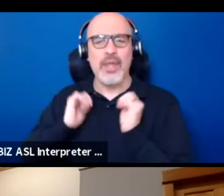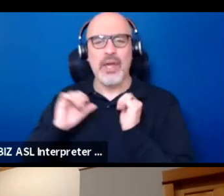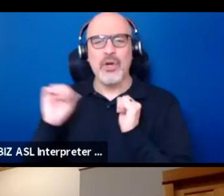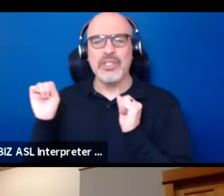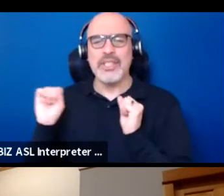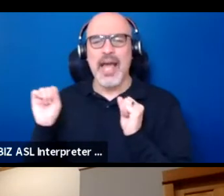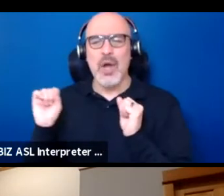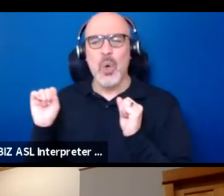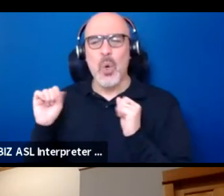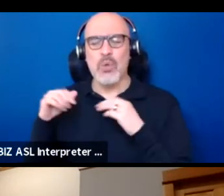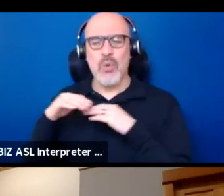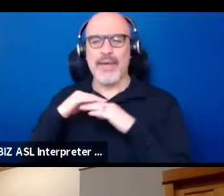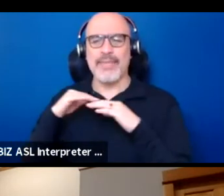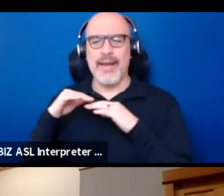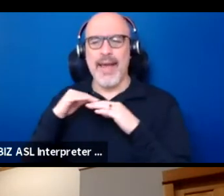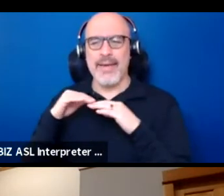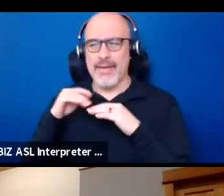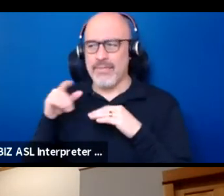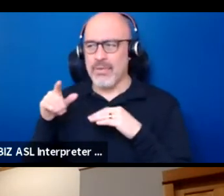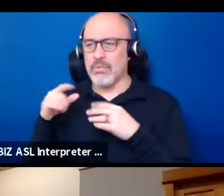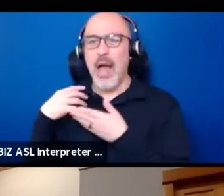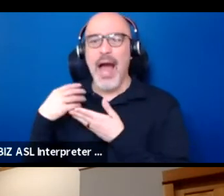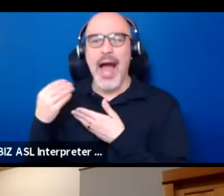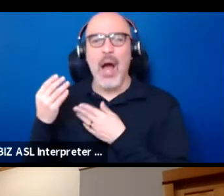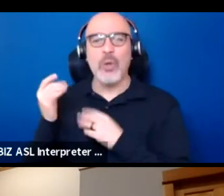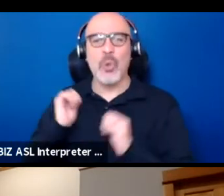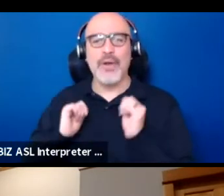the native theater would be an outdoor theater